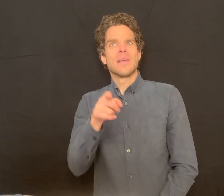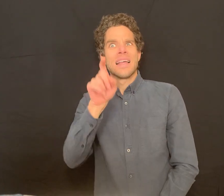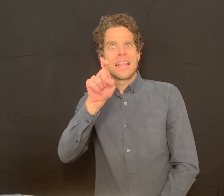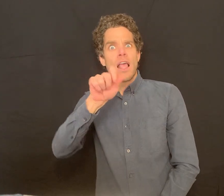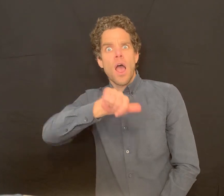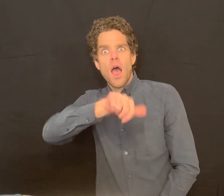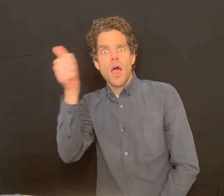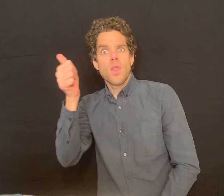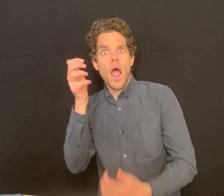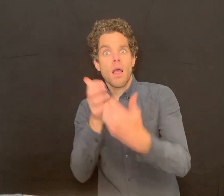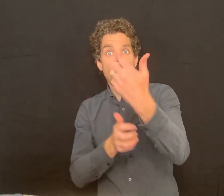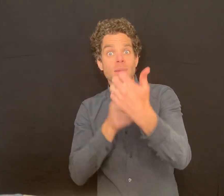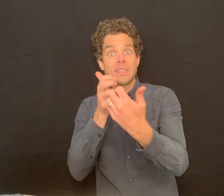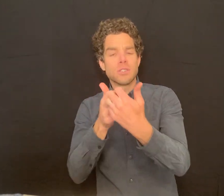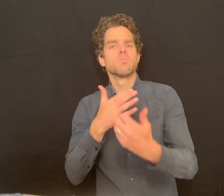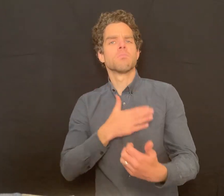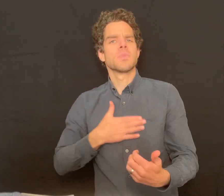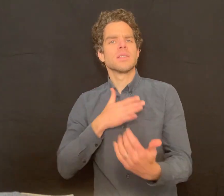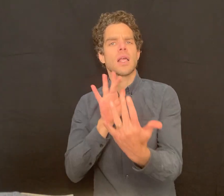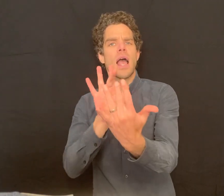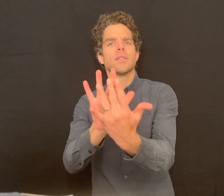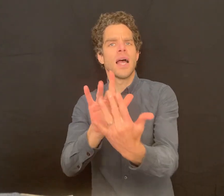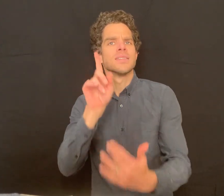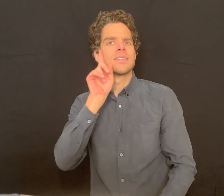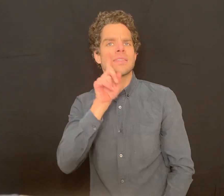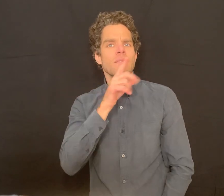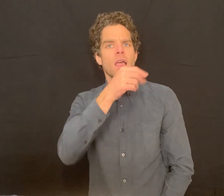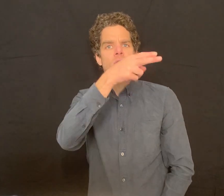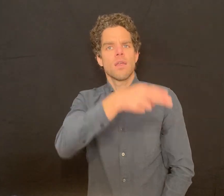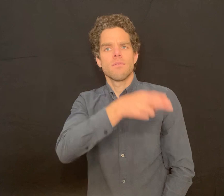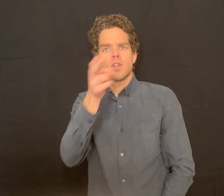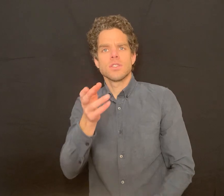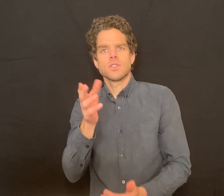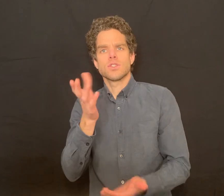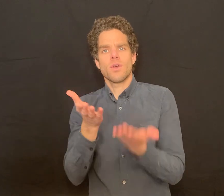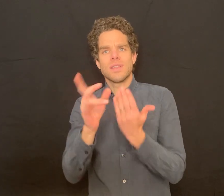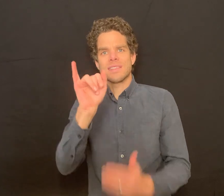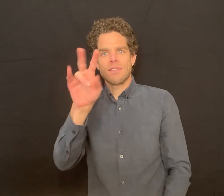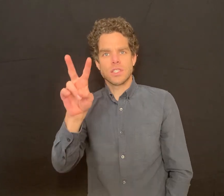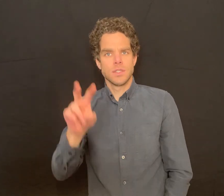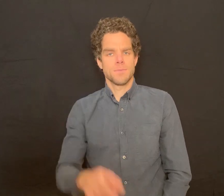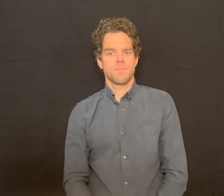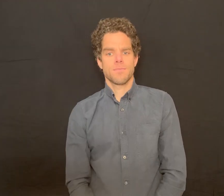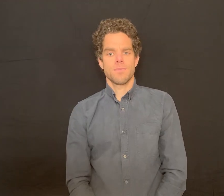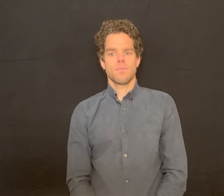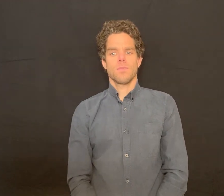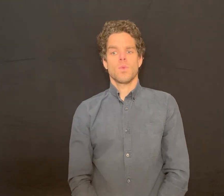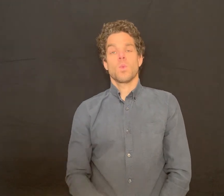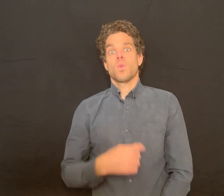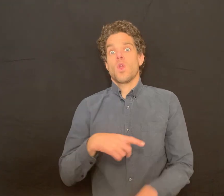and if you do need any other types of accommodation, please contact the Deaf and Hard of Hearing Services Division.